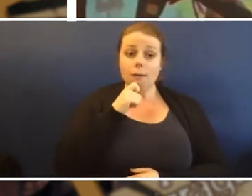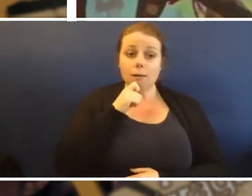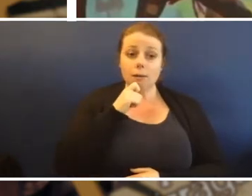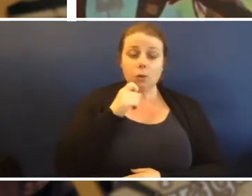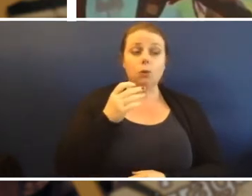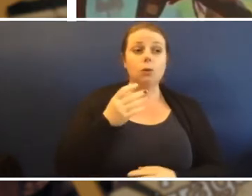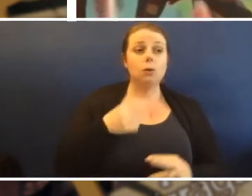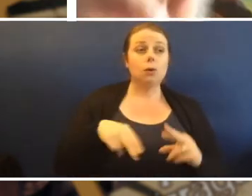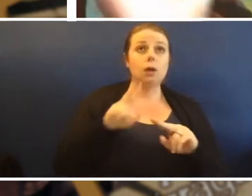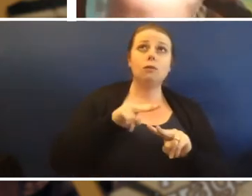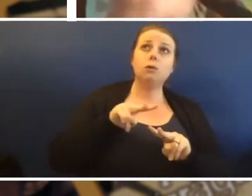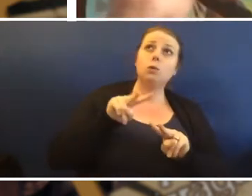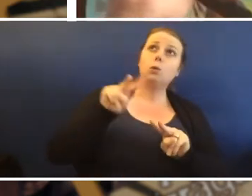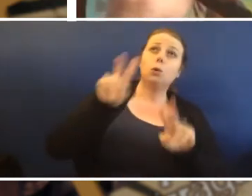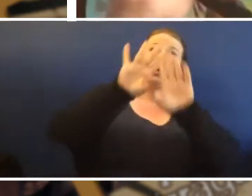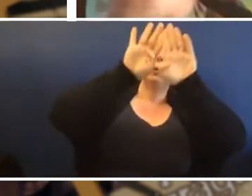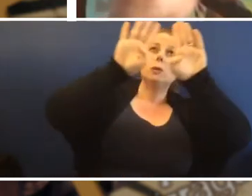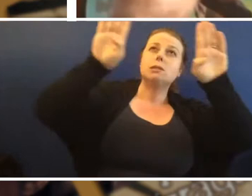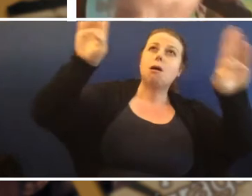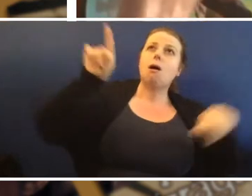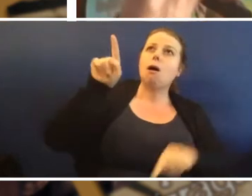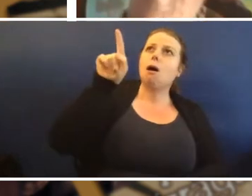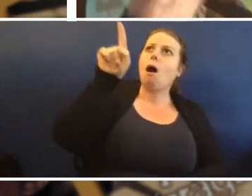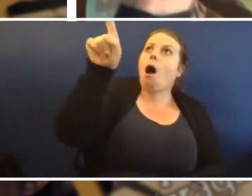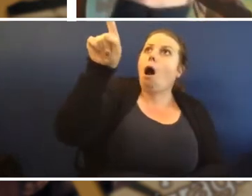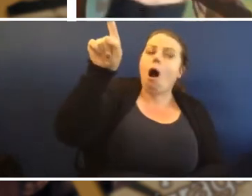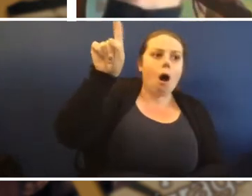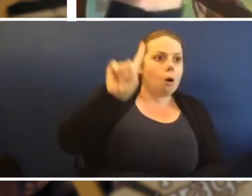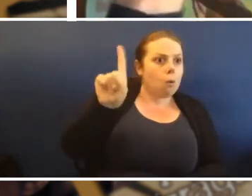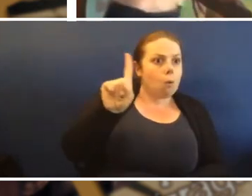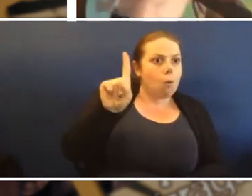when you look up in the sky there's a big black cloud